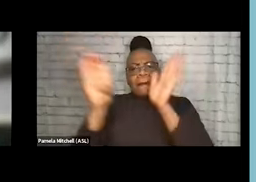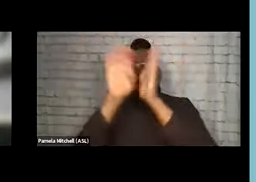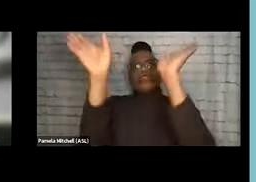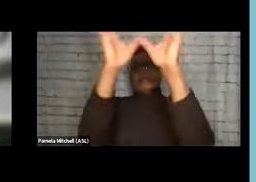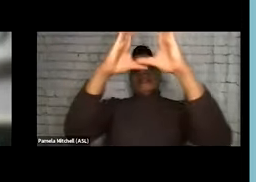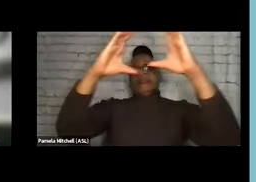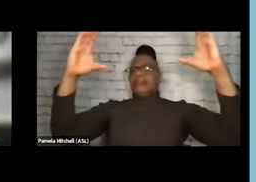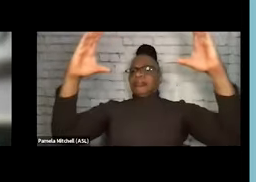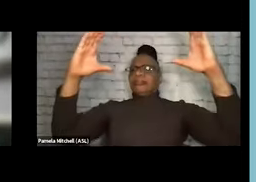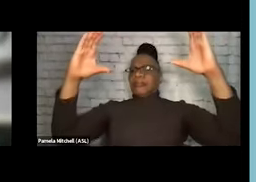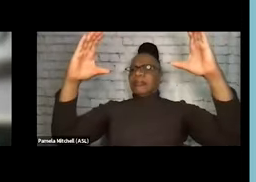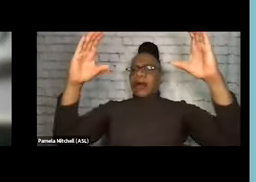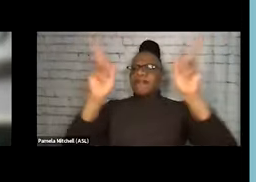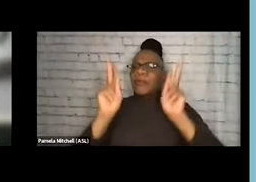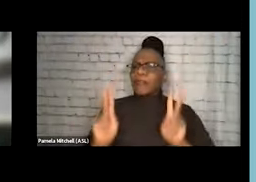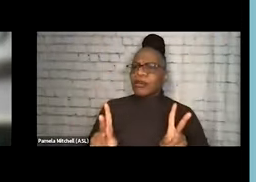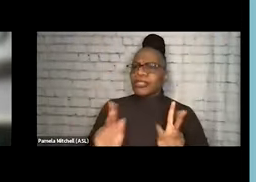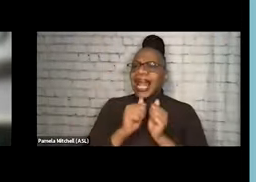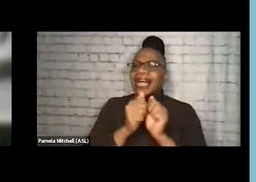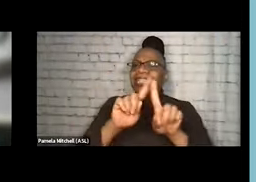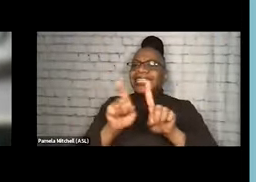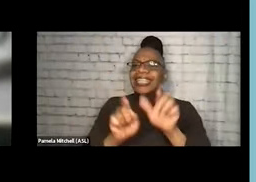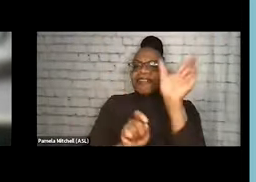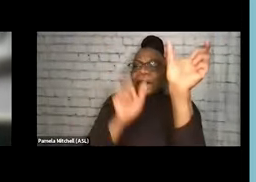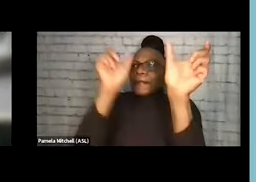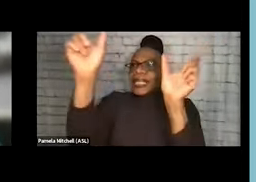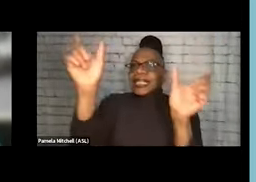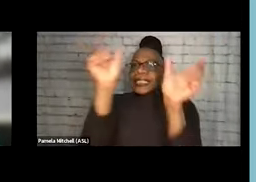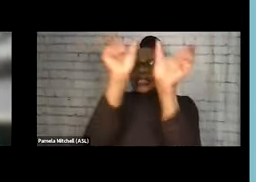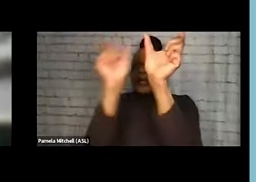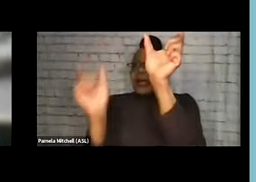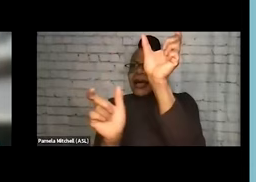and how these different pieces play out. So, beyond that,